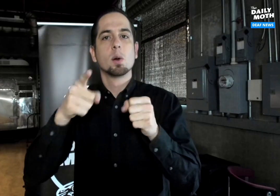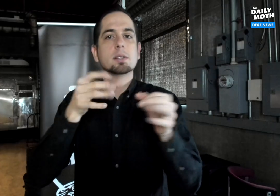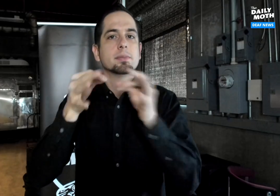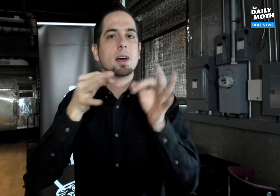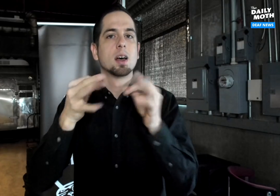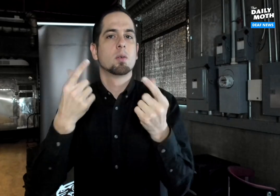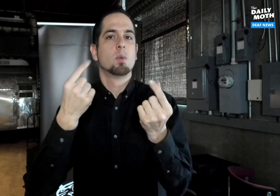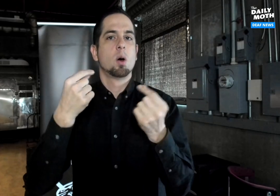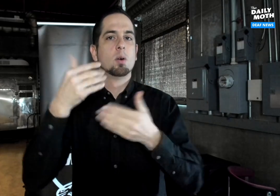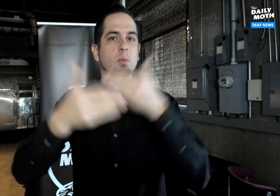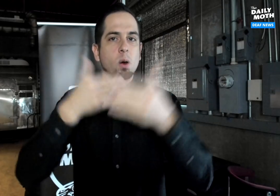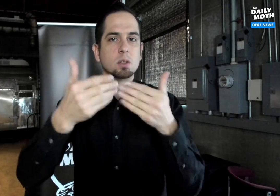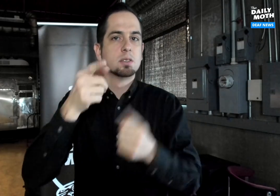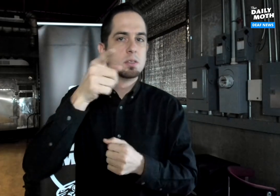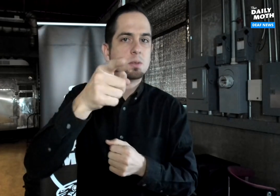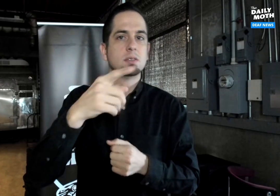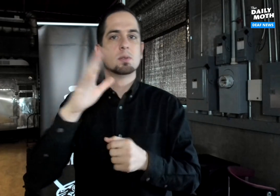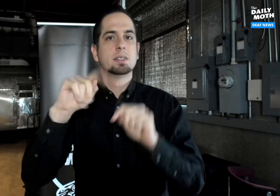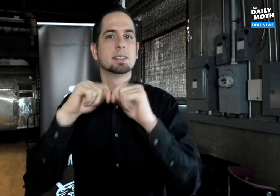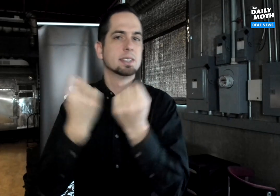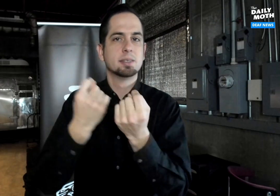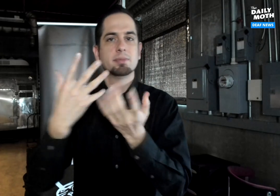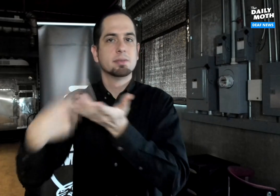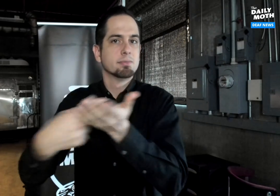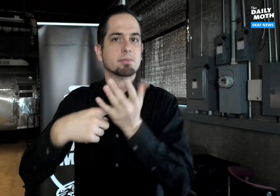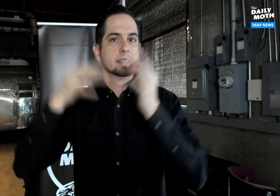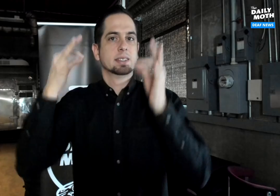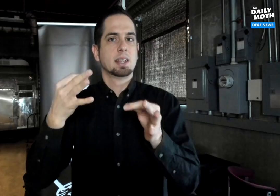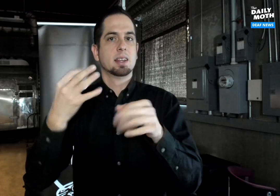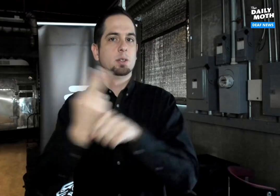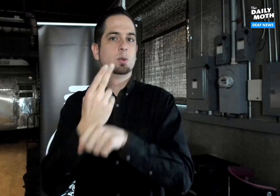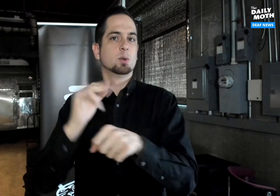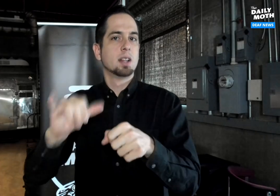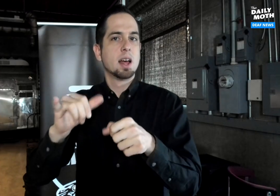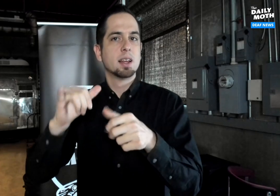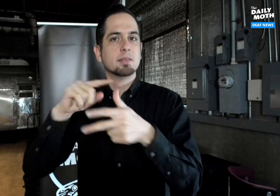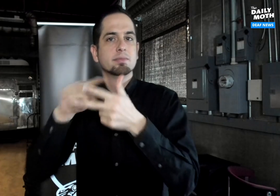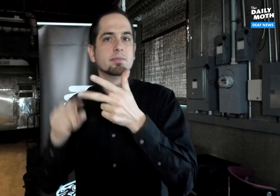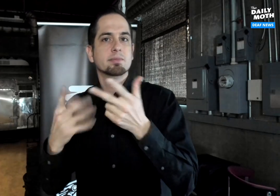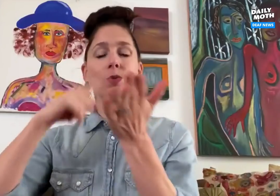Could you explain the thought process between you and your team in deciding to use these tools?